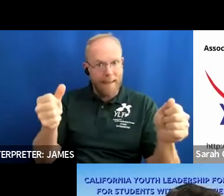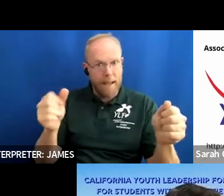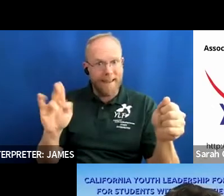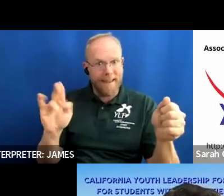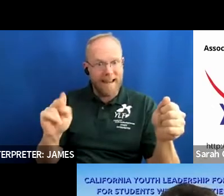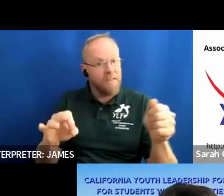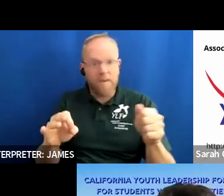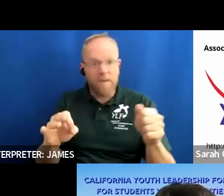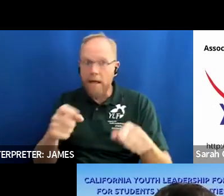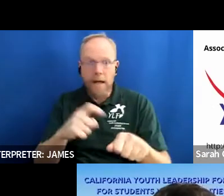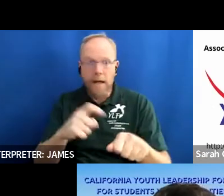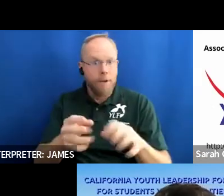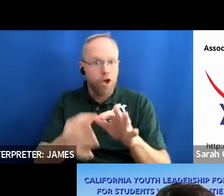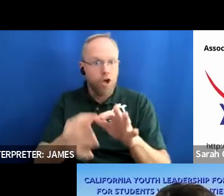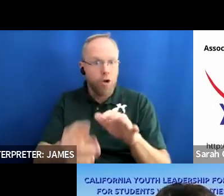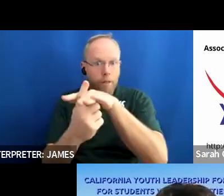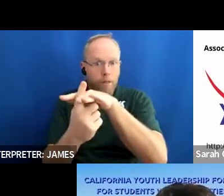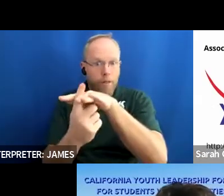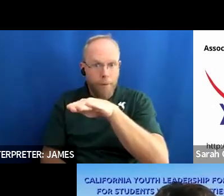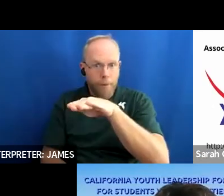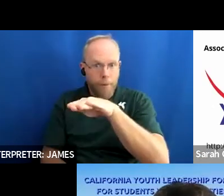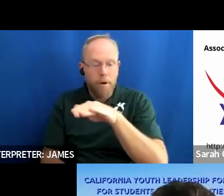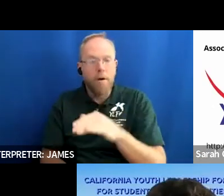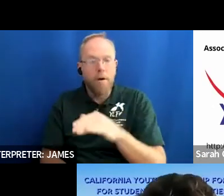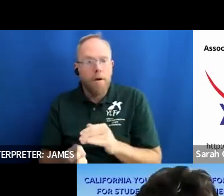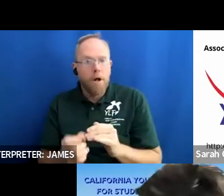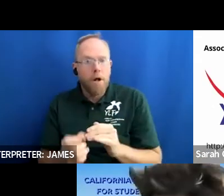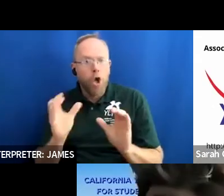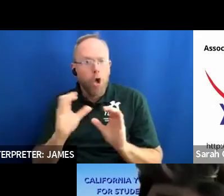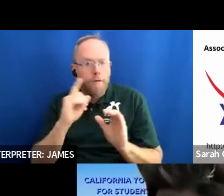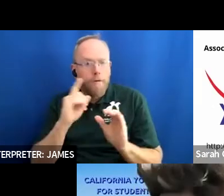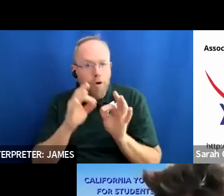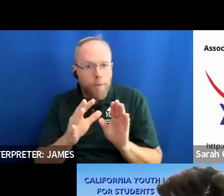that needs one just go to the top right hand corner and click pin to the interpreter and